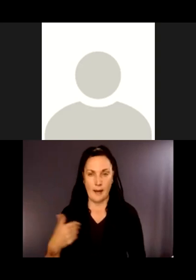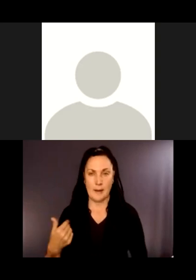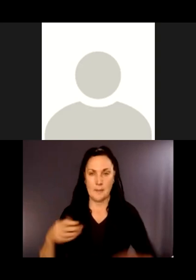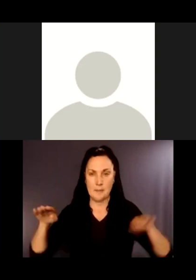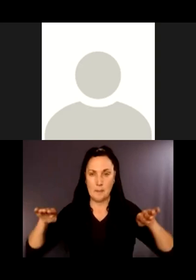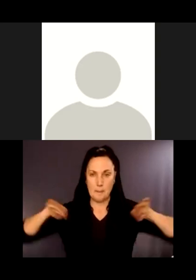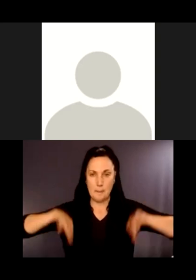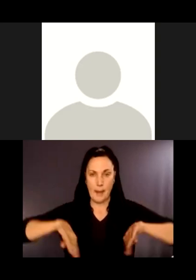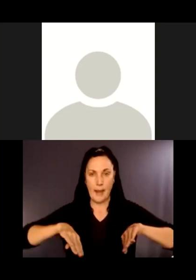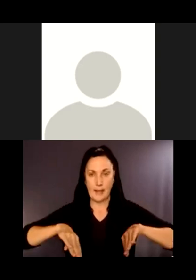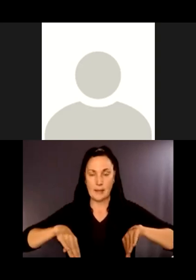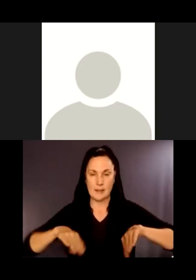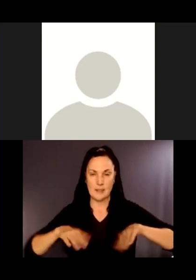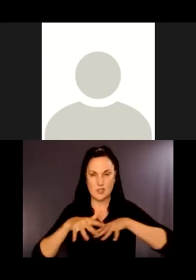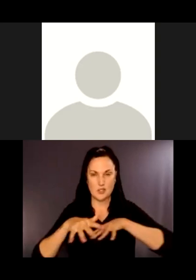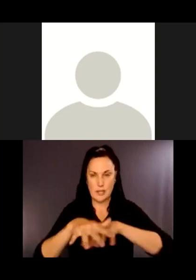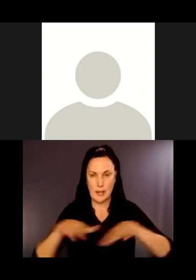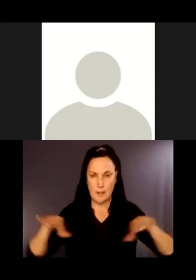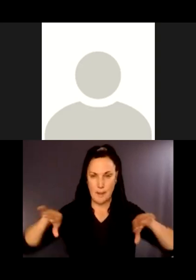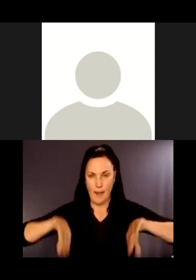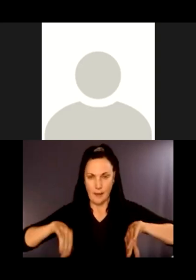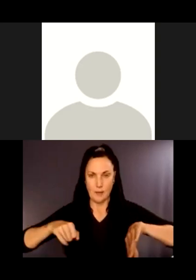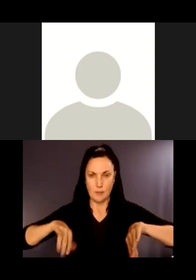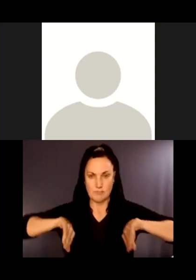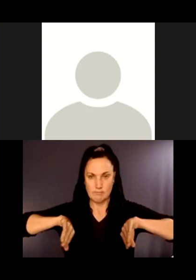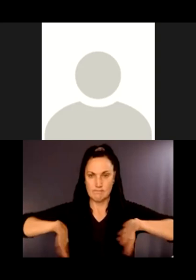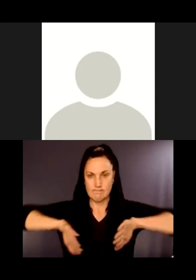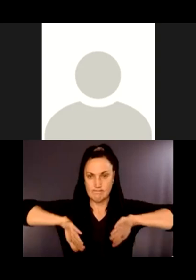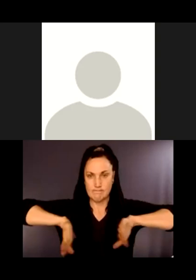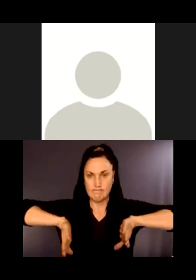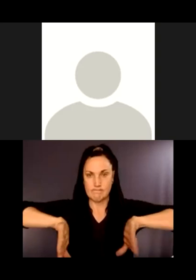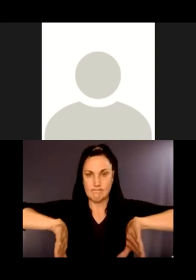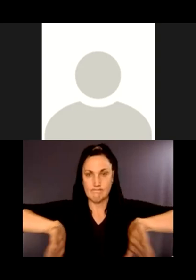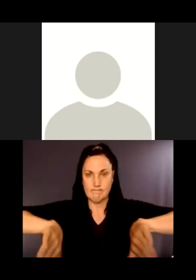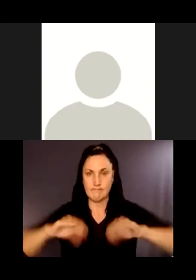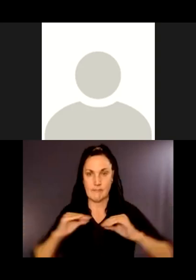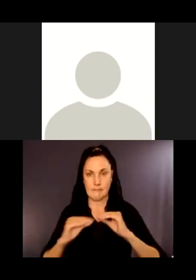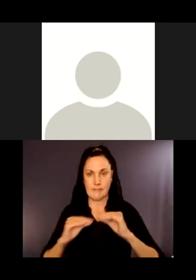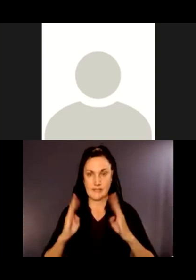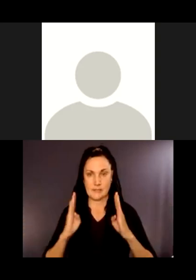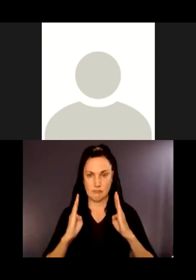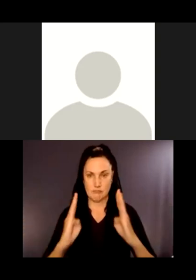maintenance hole. Even if the pipe's decommissioned, if the city contacts us, we still have -- and there's pipe left there